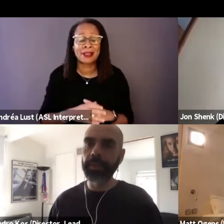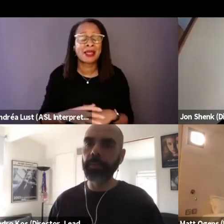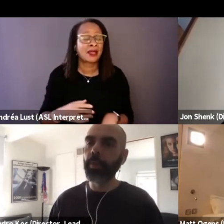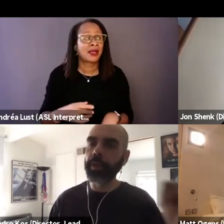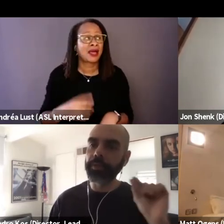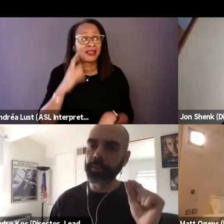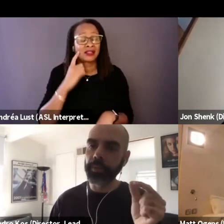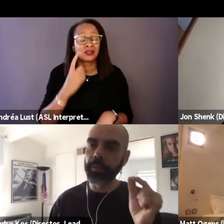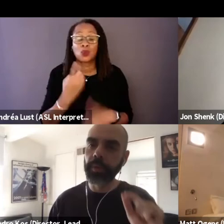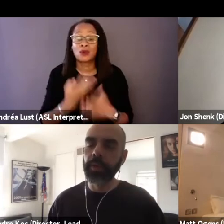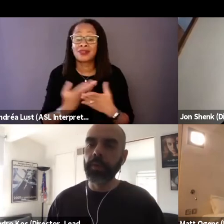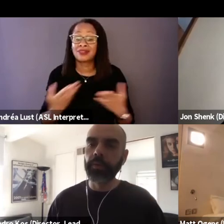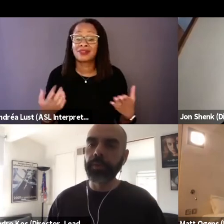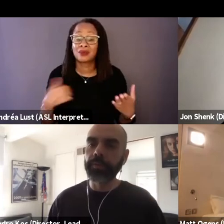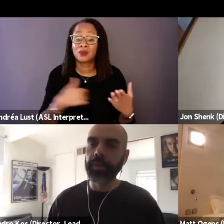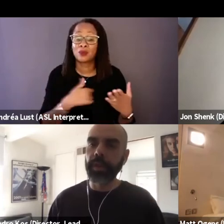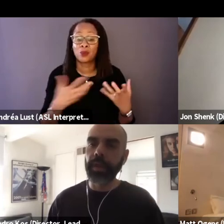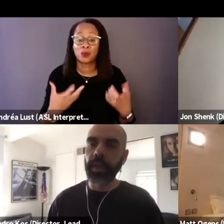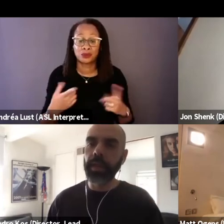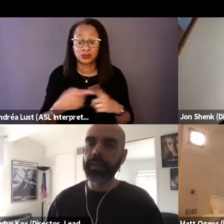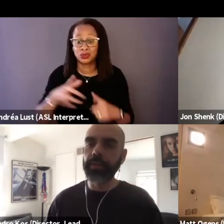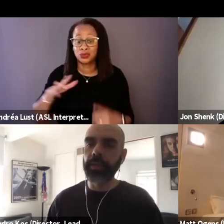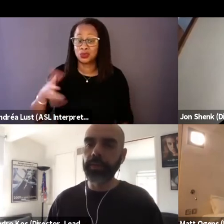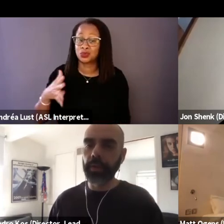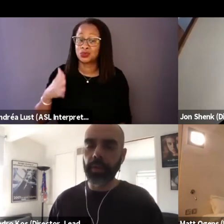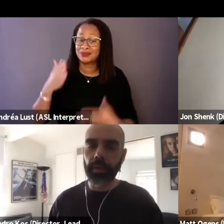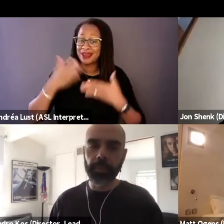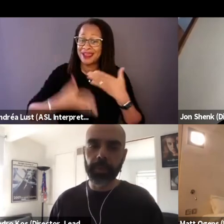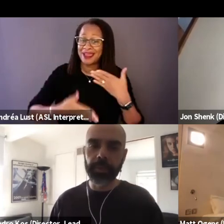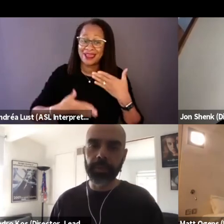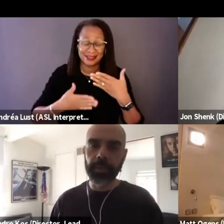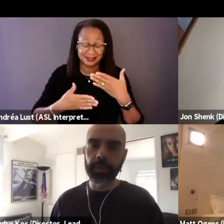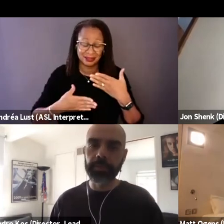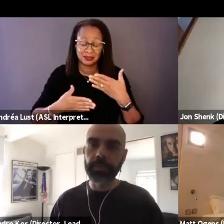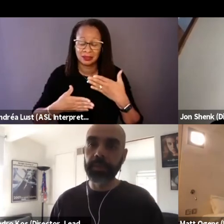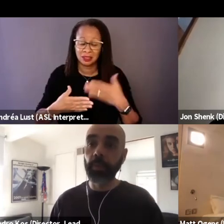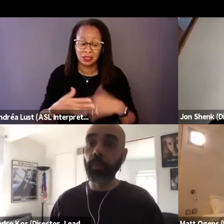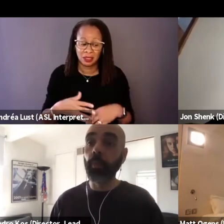that we wanted to end the note with what could be?